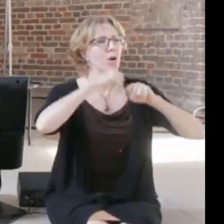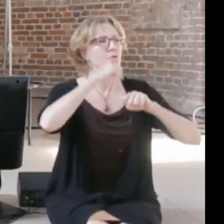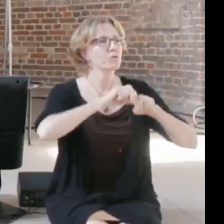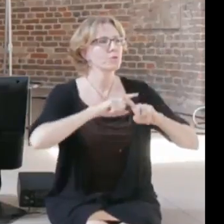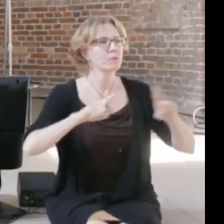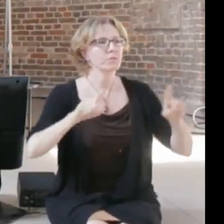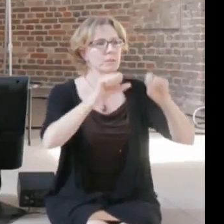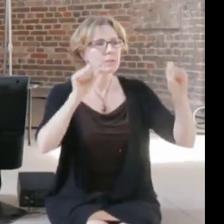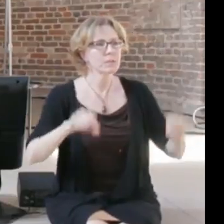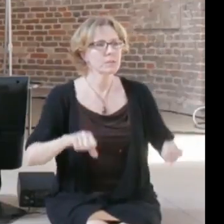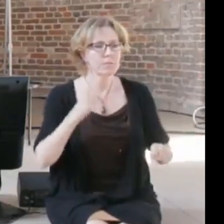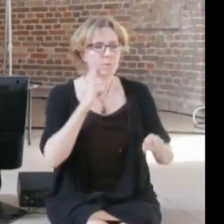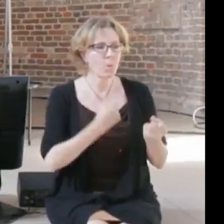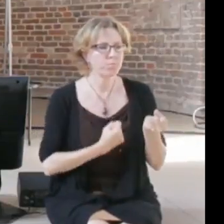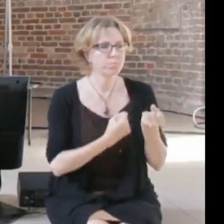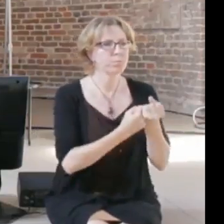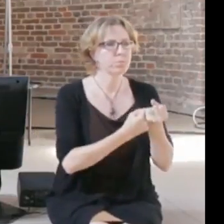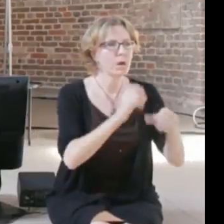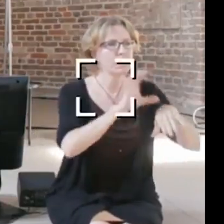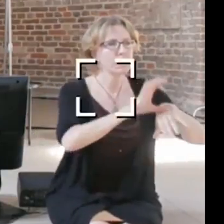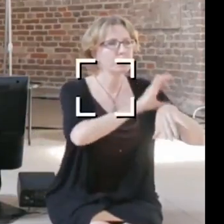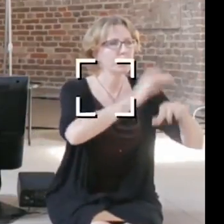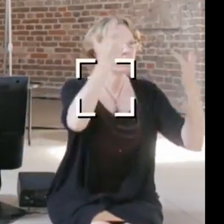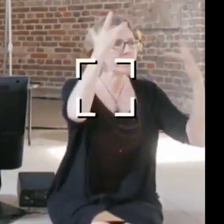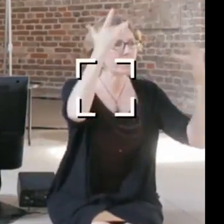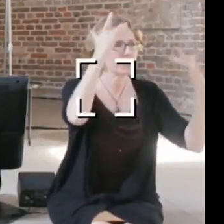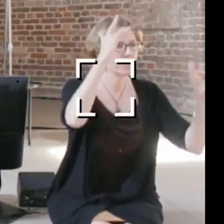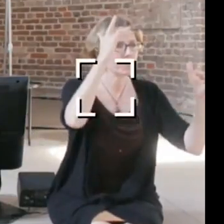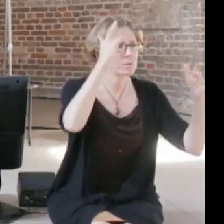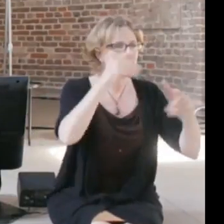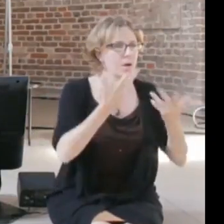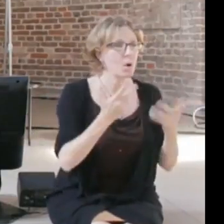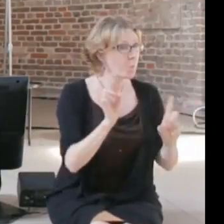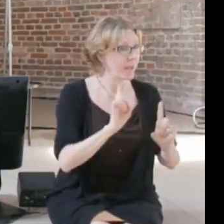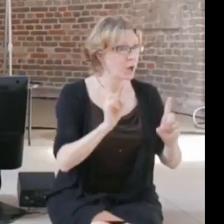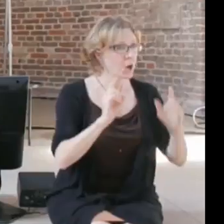AI at the level of a state, so we talked a little bit about who should be allowed to